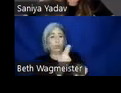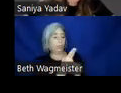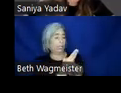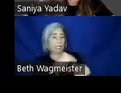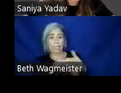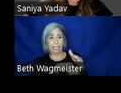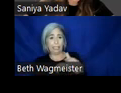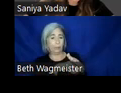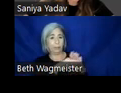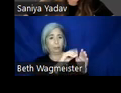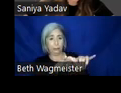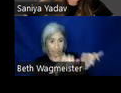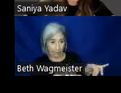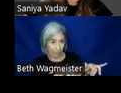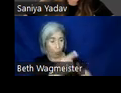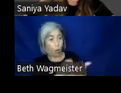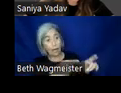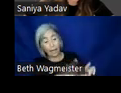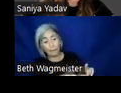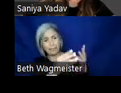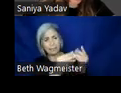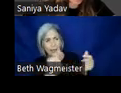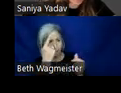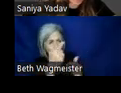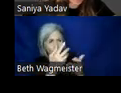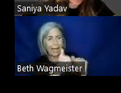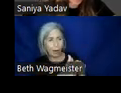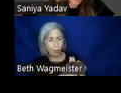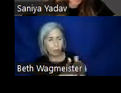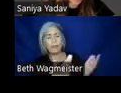what happened, how did they solve for it. Let's watch and listen to the video.